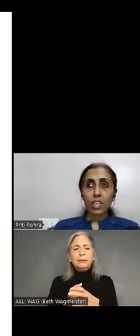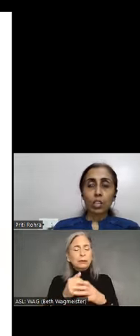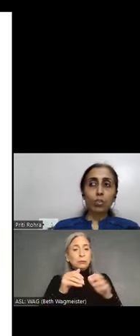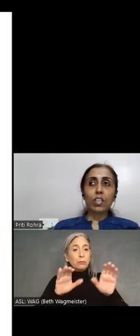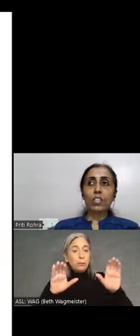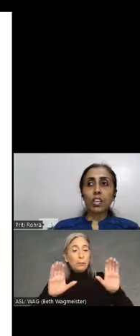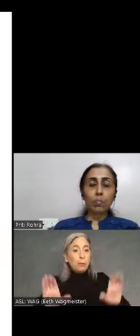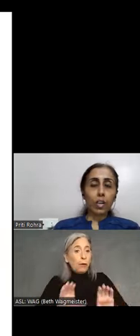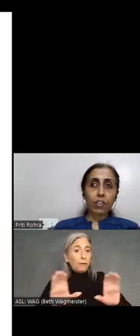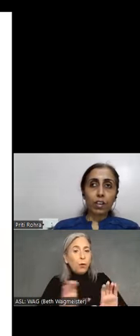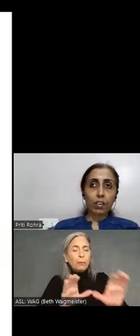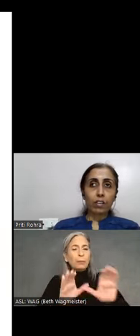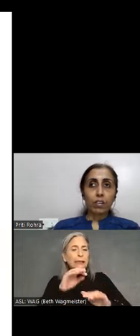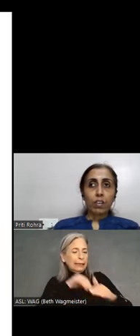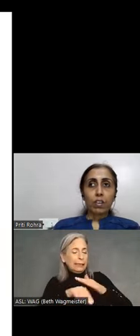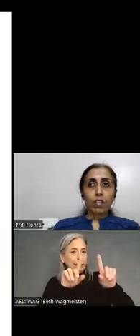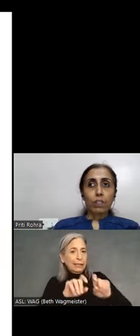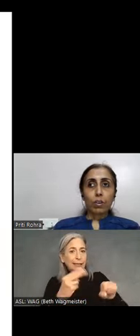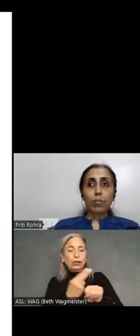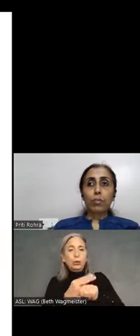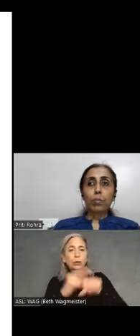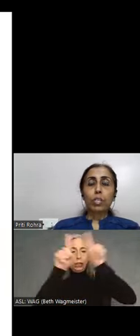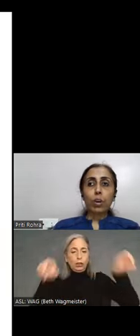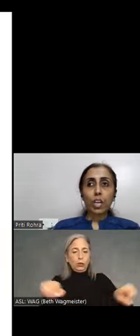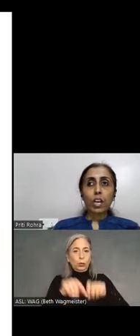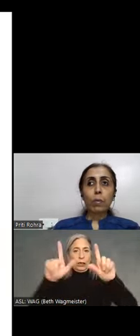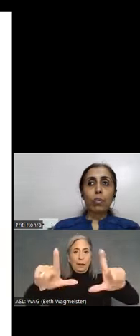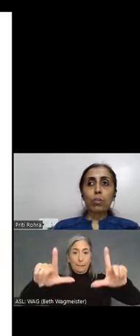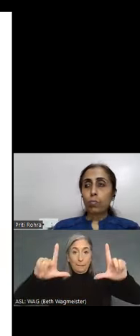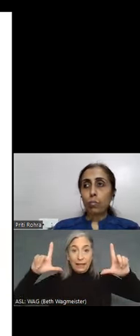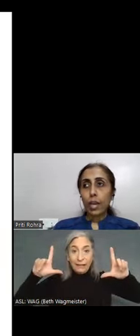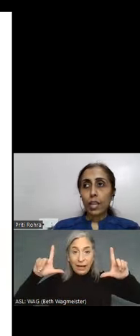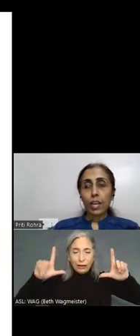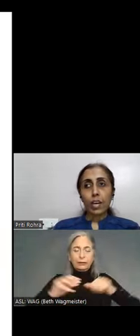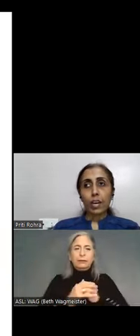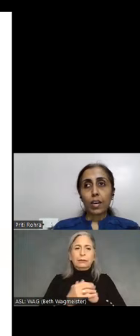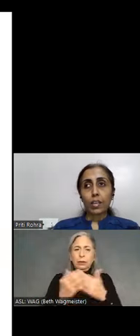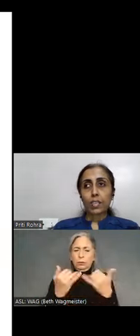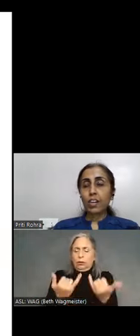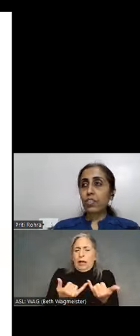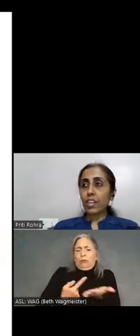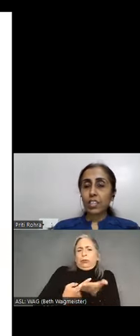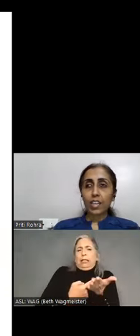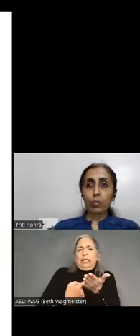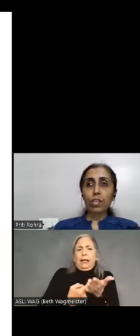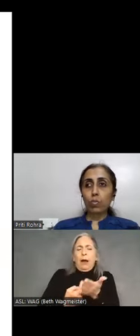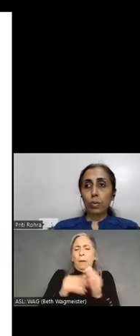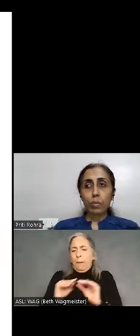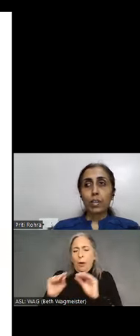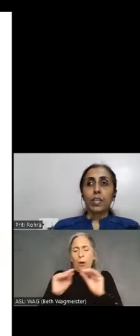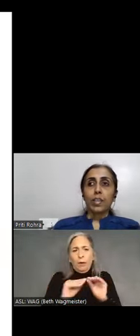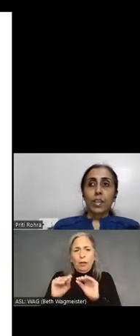using a screen magnifier. We will be talking about mobile side of things as well as web.